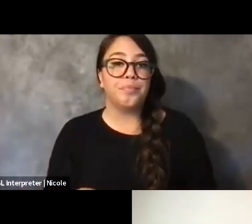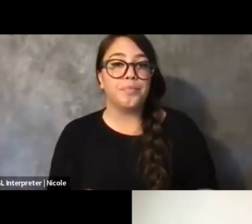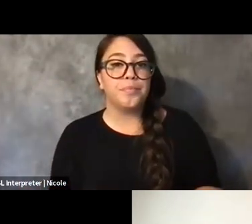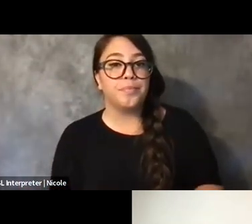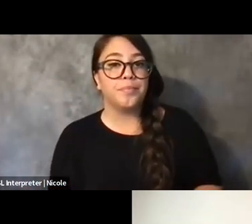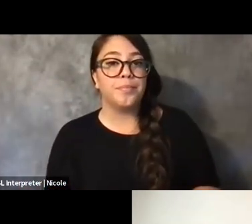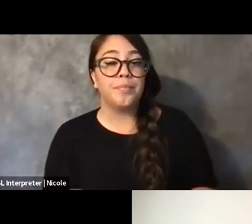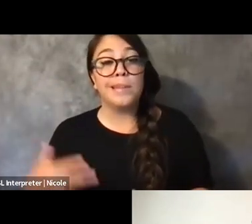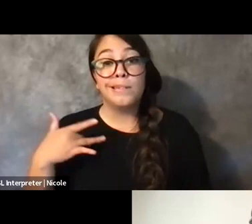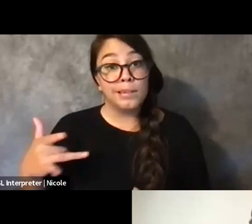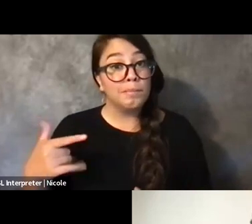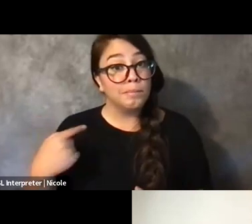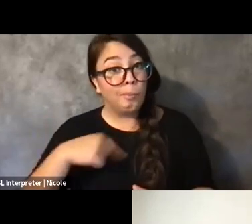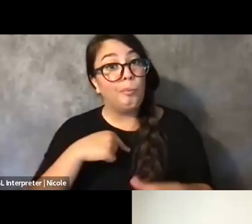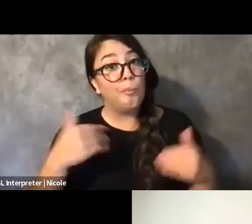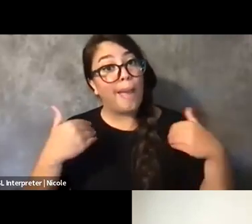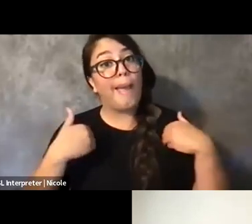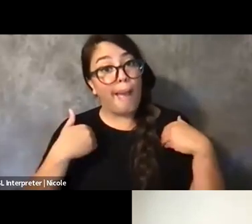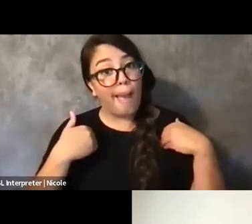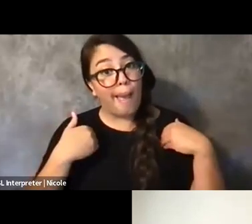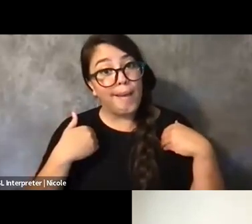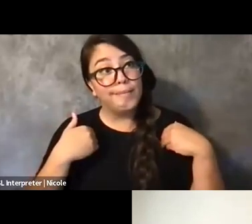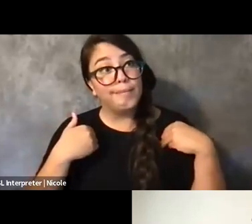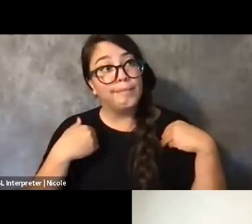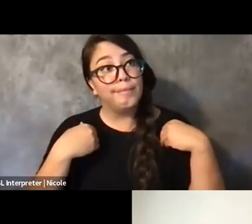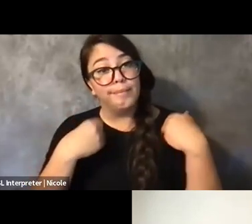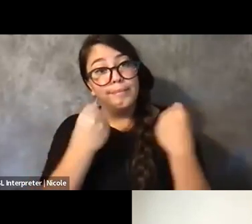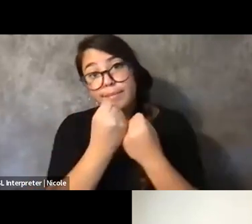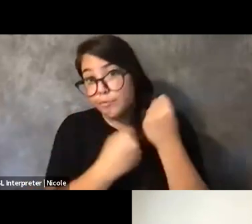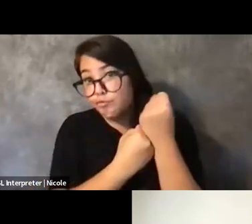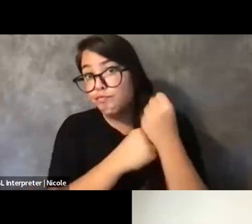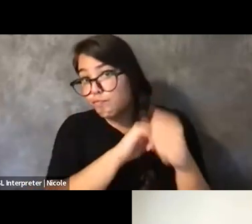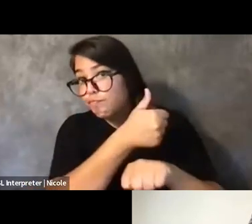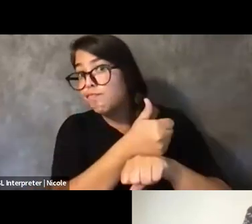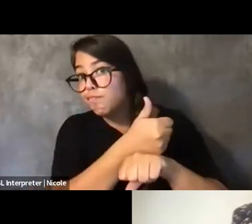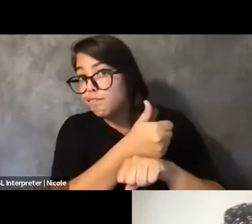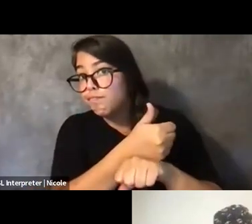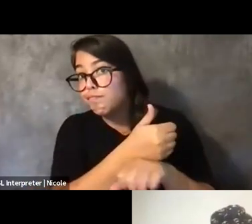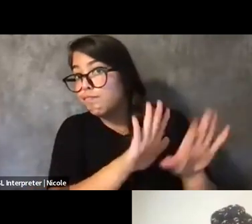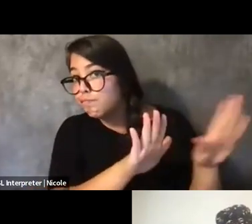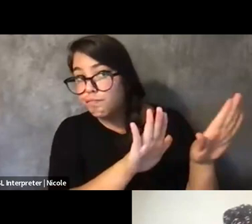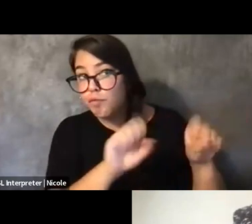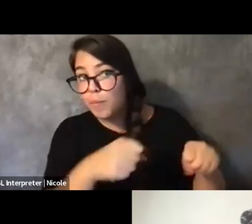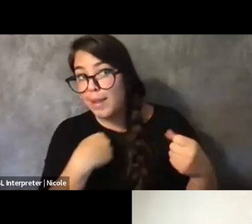We have the infrastructure that we can afford, and we're doing amazing things with it,